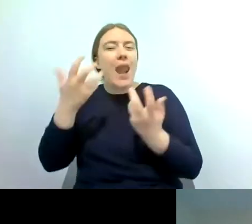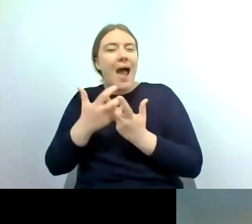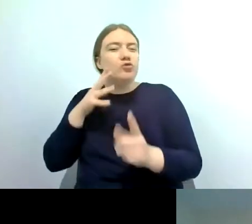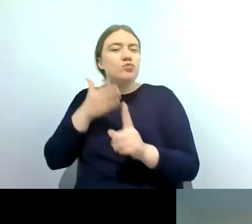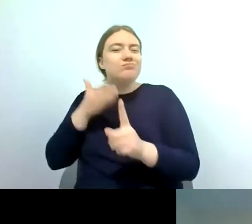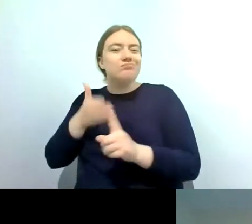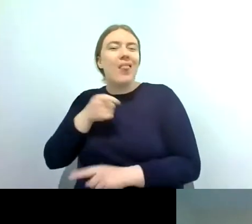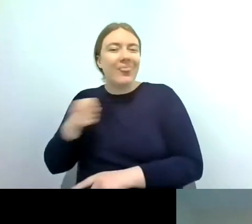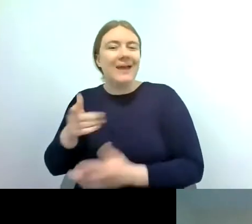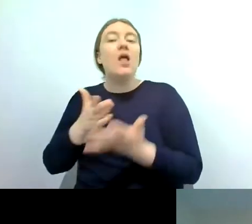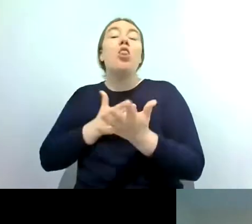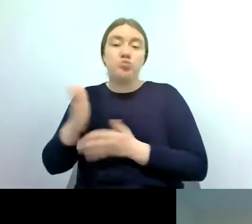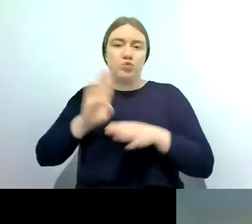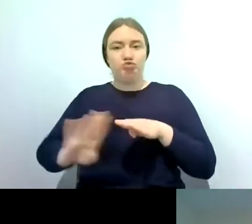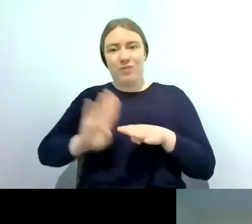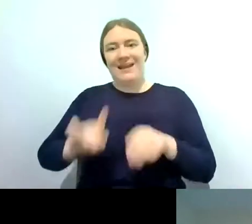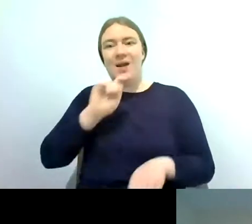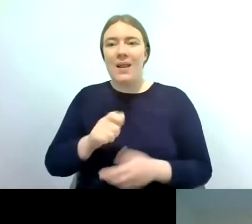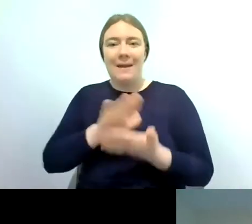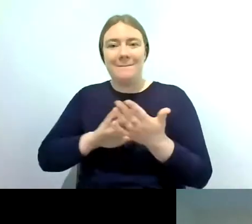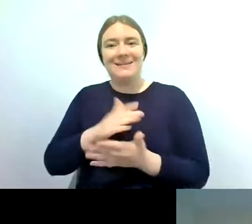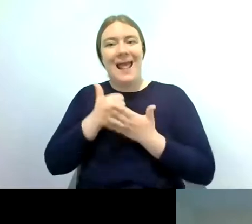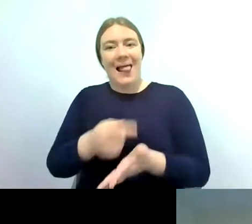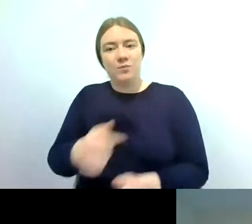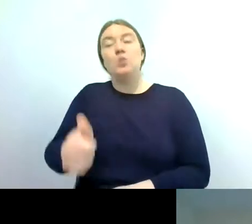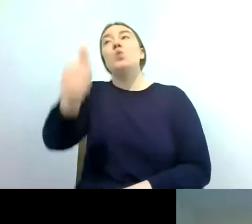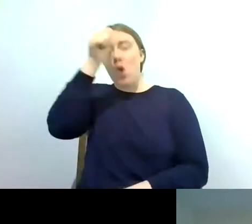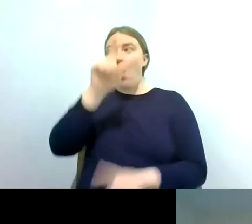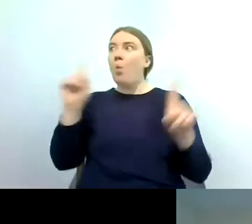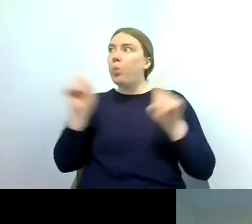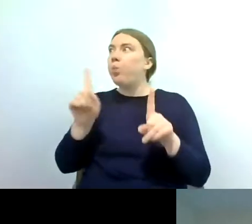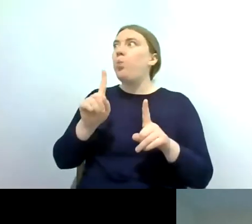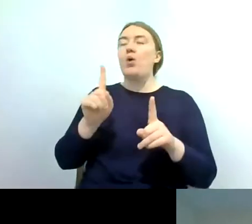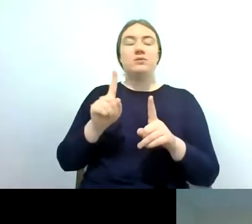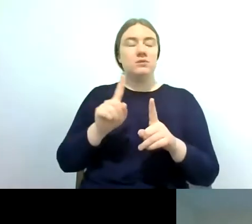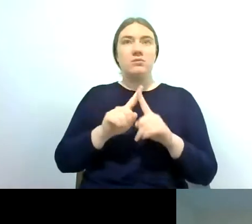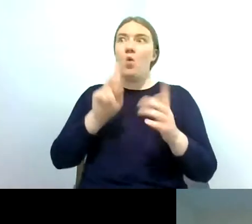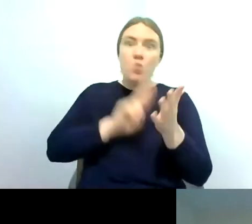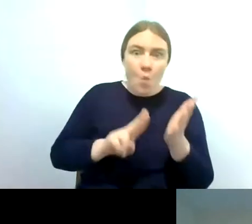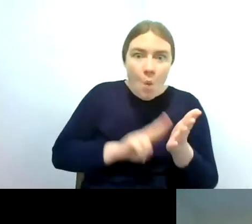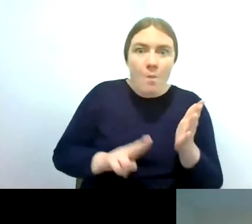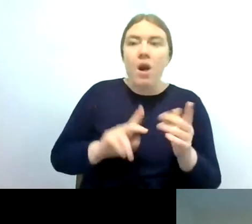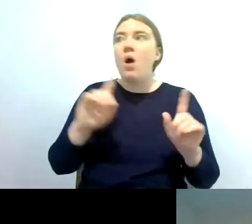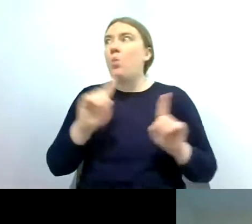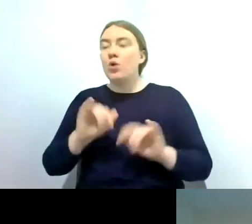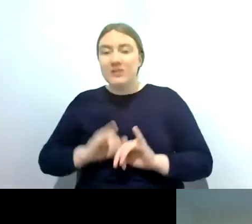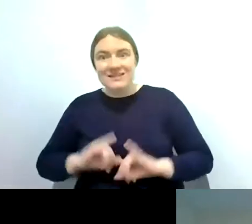so that you know what is an ecological natural decline and what is a severe pollution decline